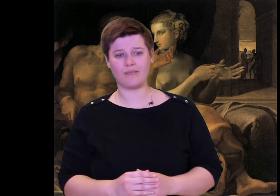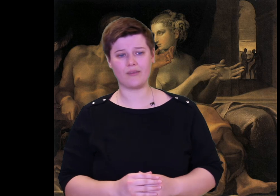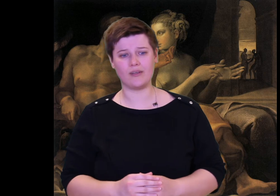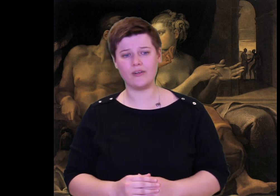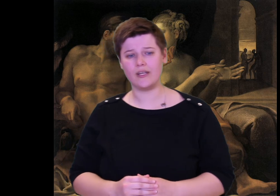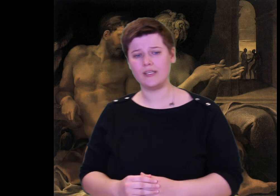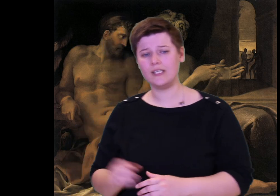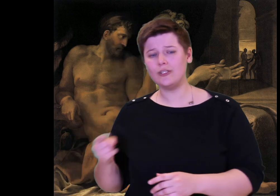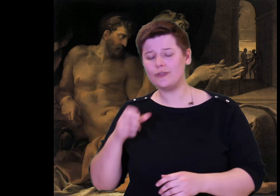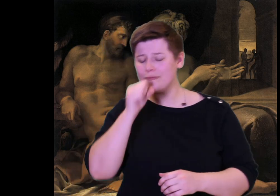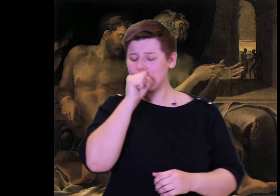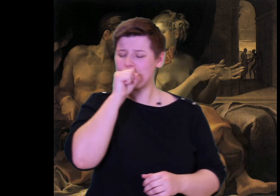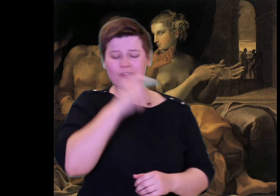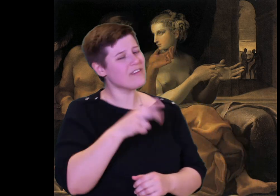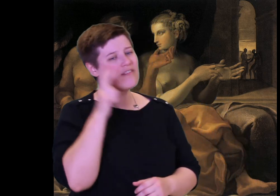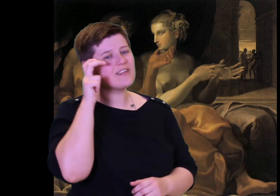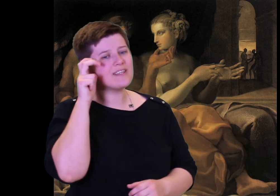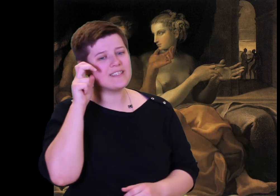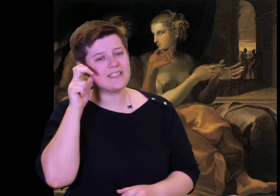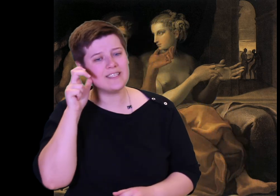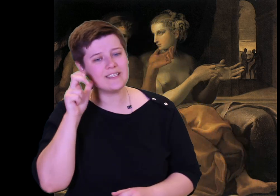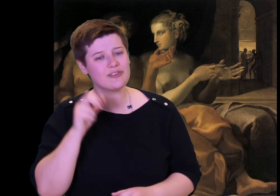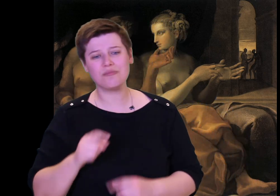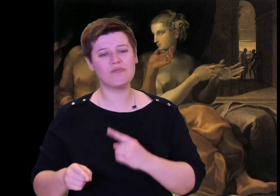he told it all.